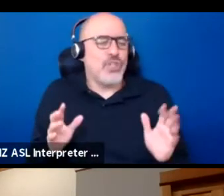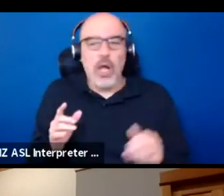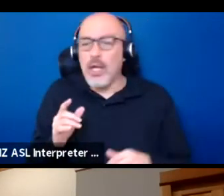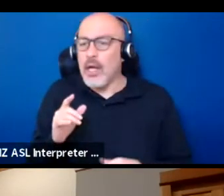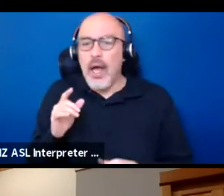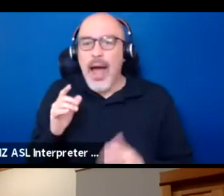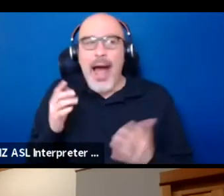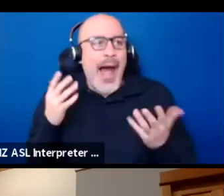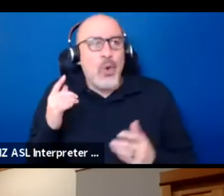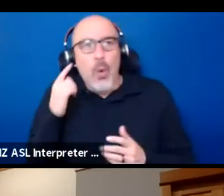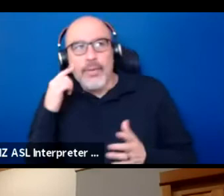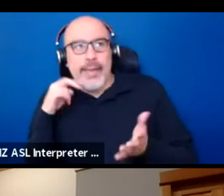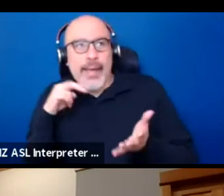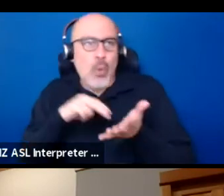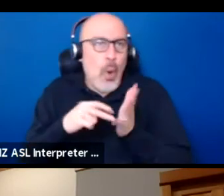about what that will mean for the rest of the culture.